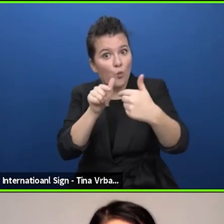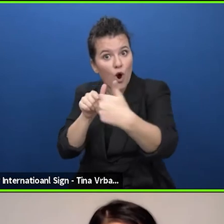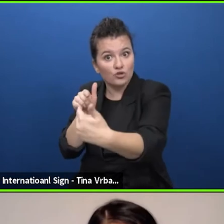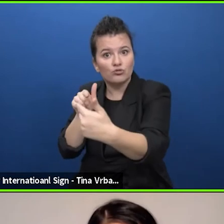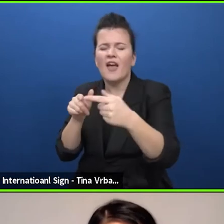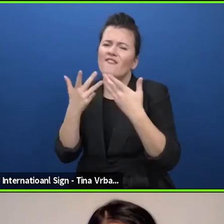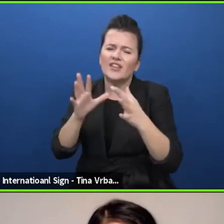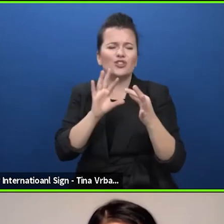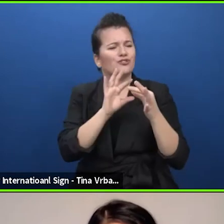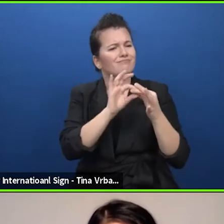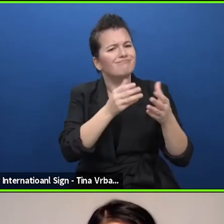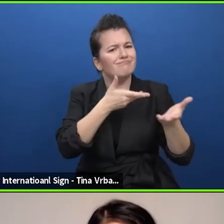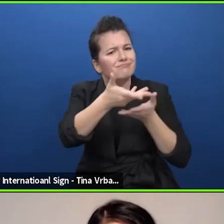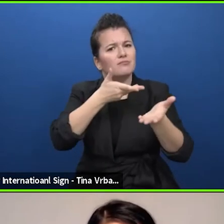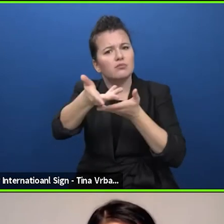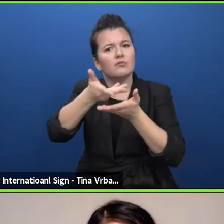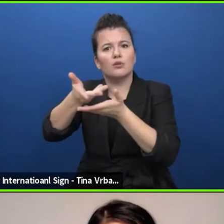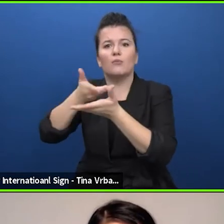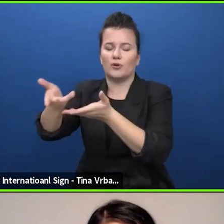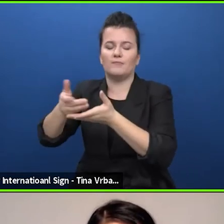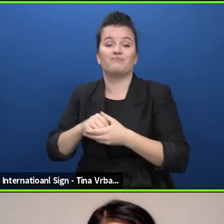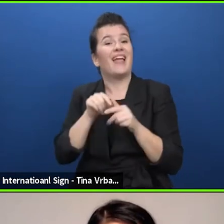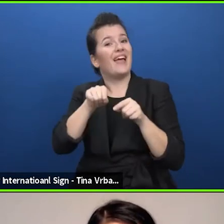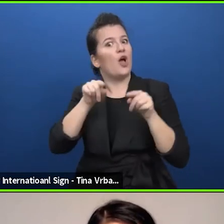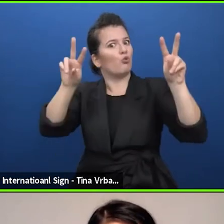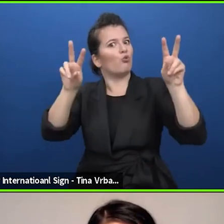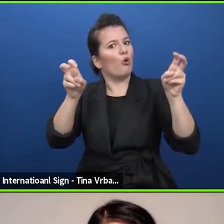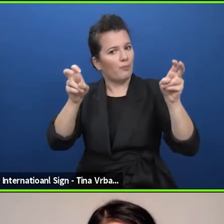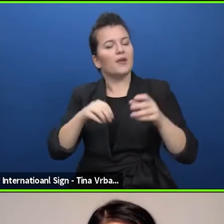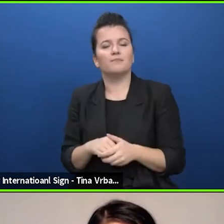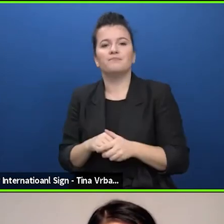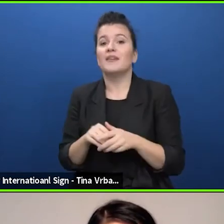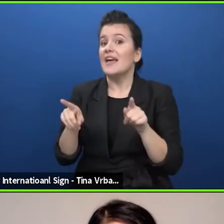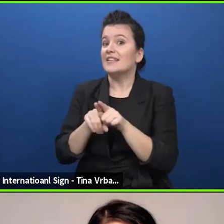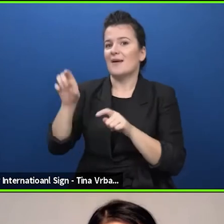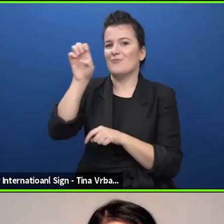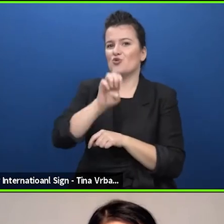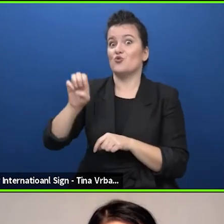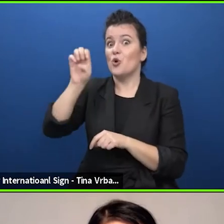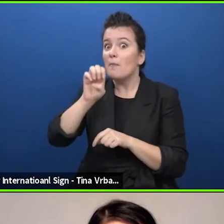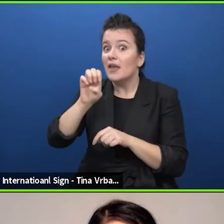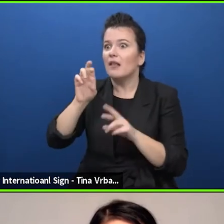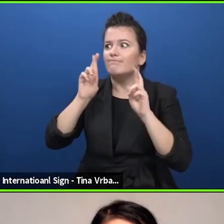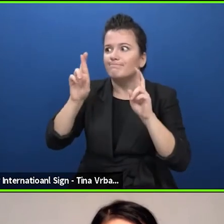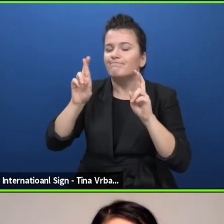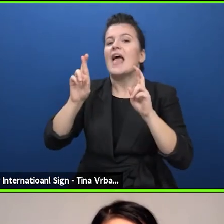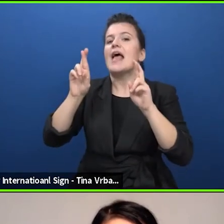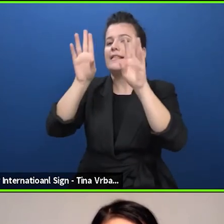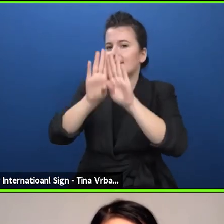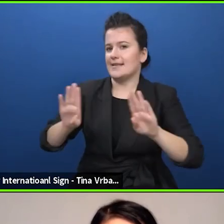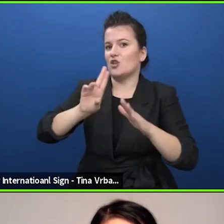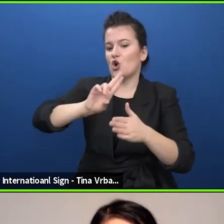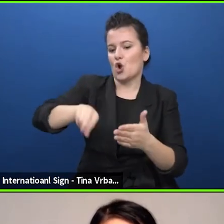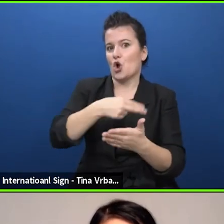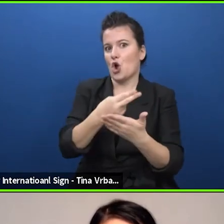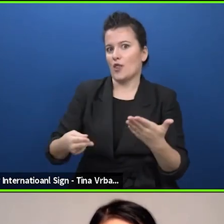that we had and notably also the European Theatre Convention and Heidi and we have come to realize